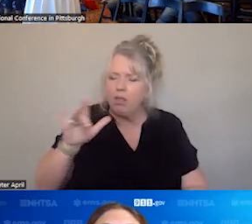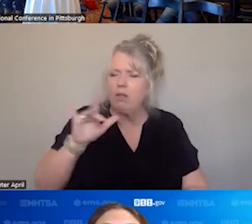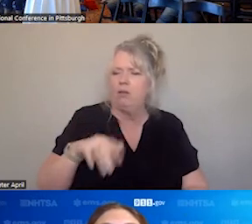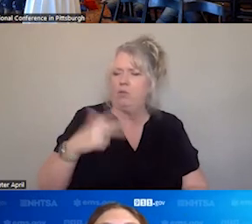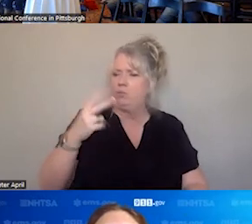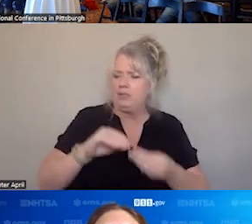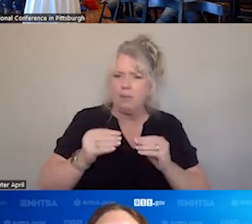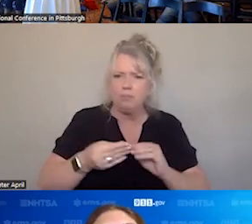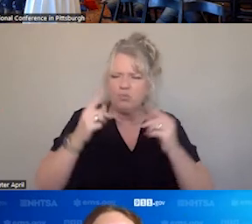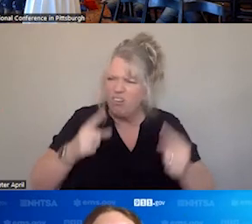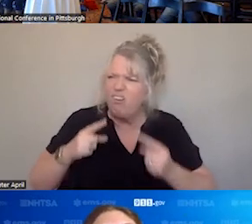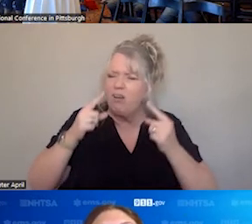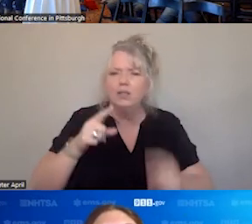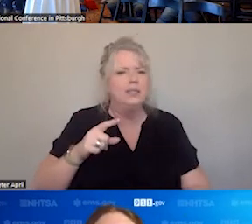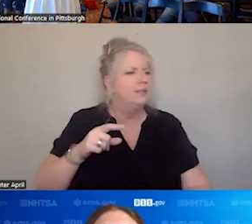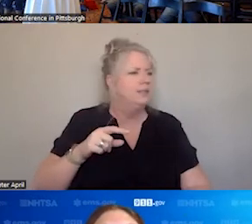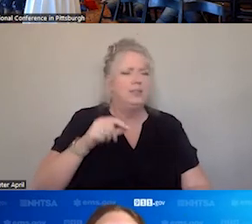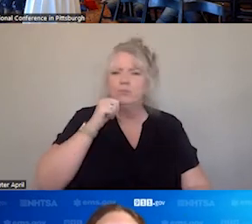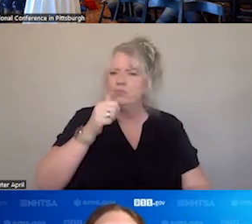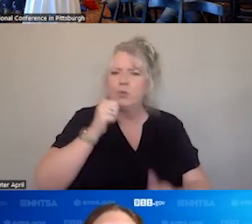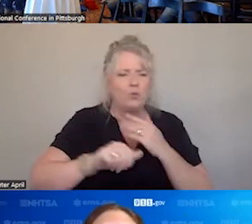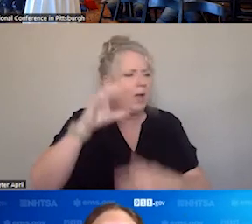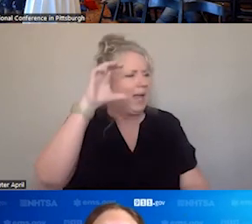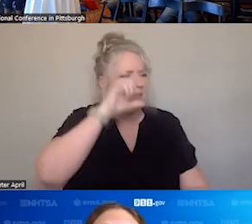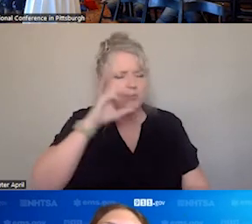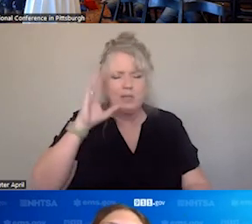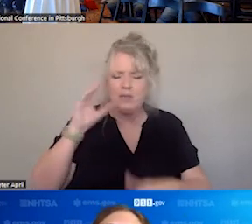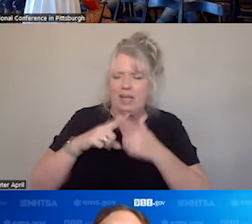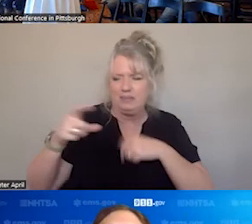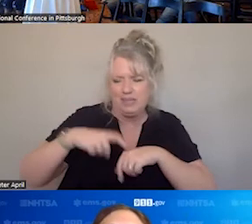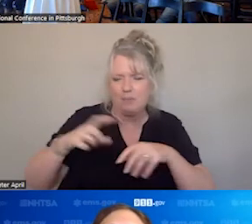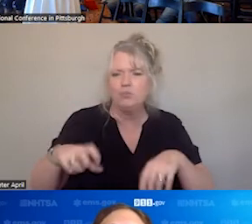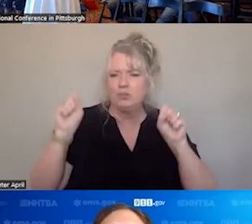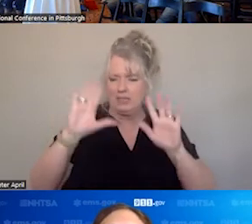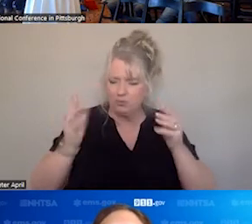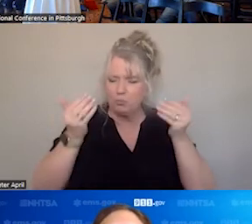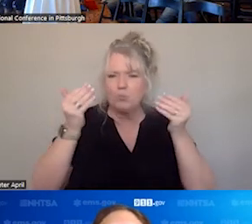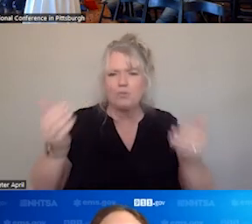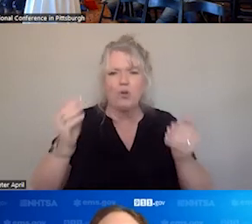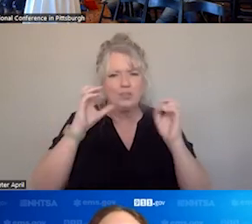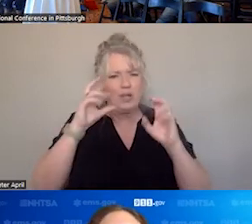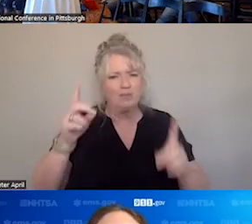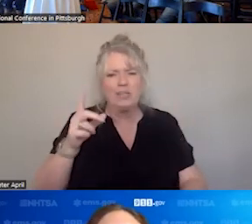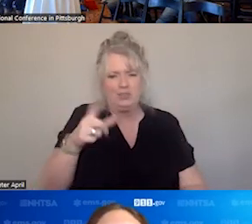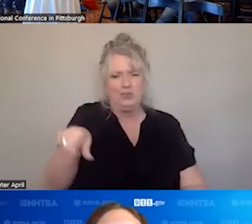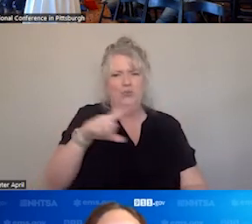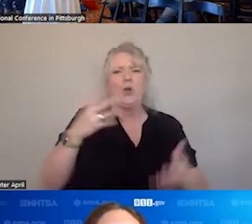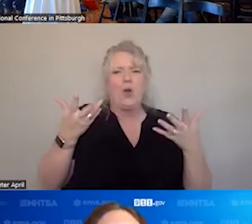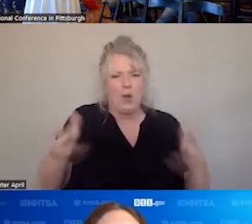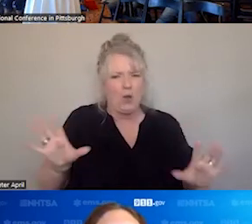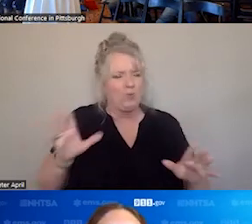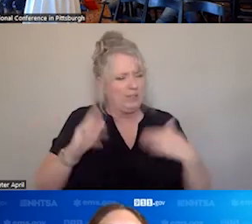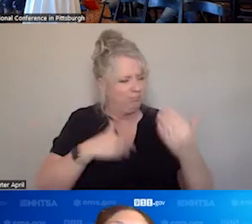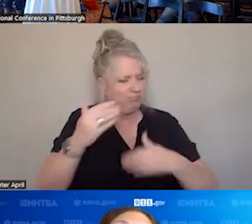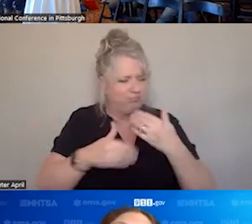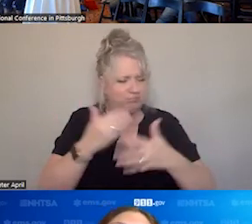DON'T UNDERESTIMATE THE TIME IT WILL TAKE MOVING FORWARD. YOU GUYS ARE MOVING FASTER THAN WE DID,